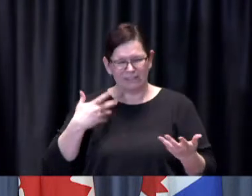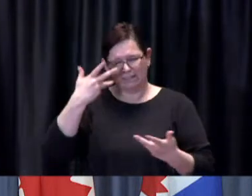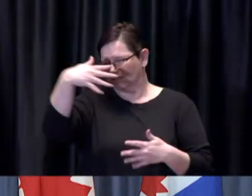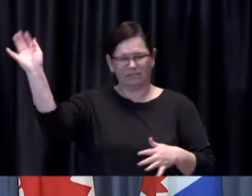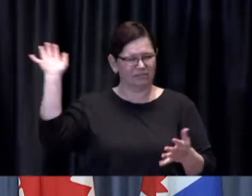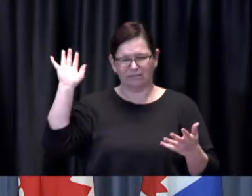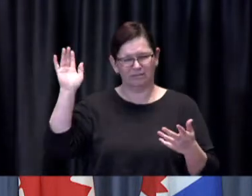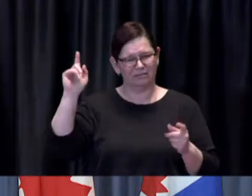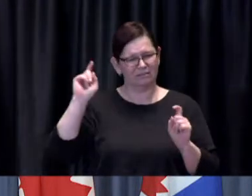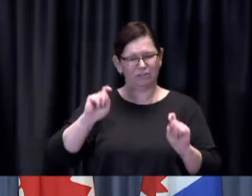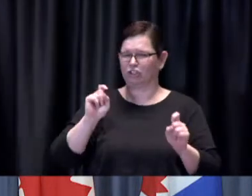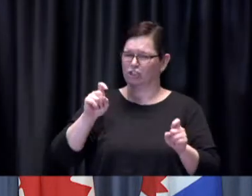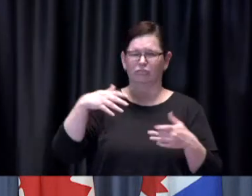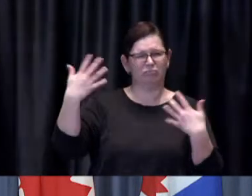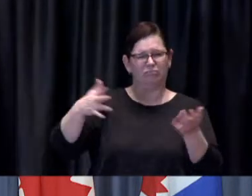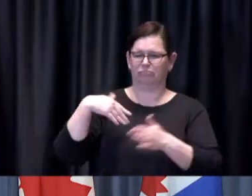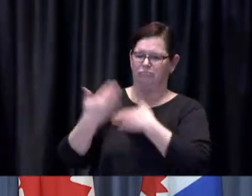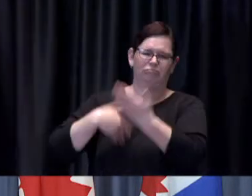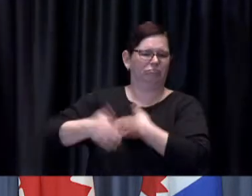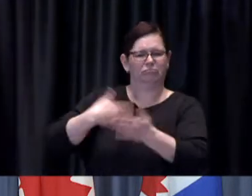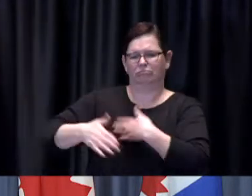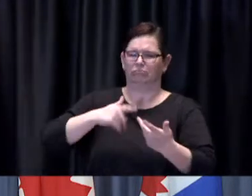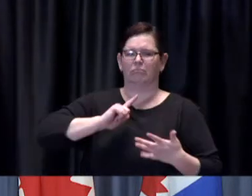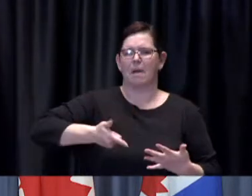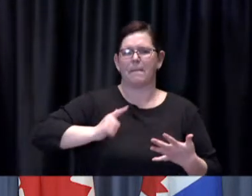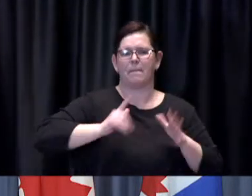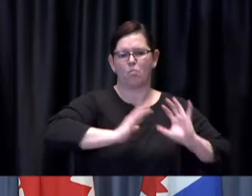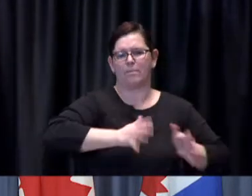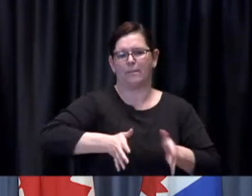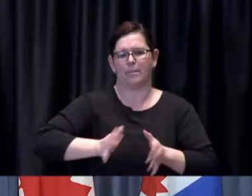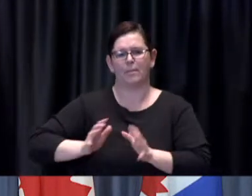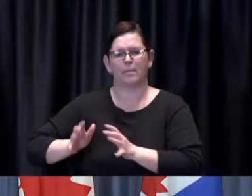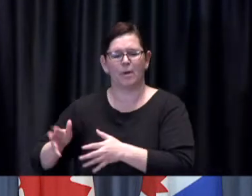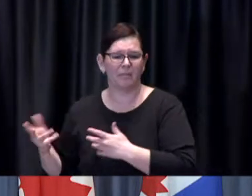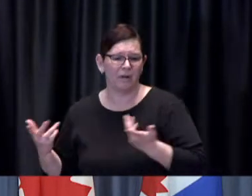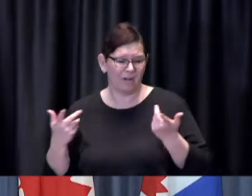earlier rather than waiting I mean how flexible is the city being on on filling these spots?